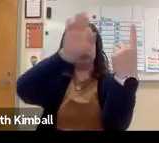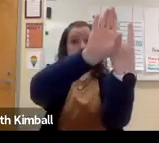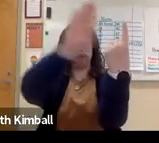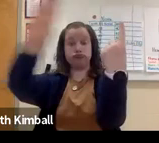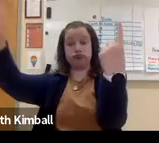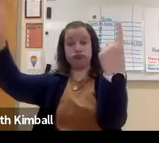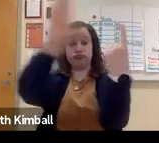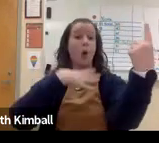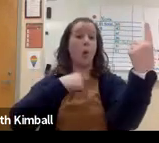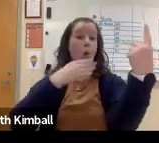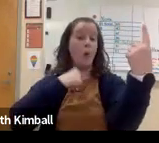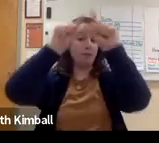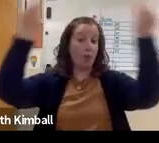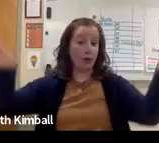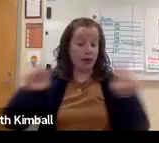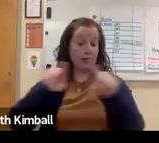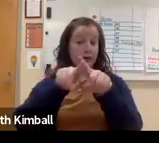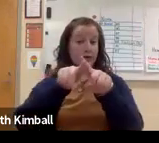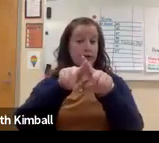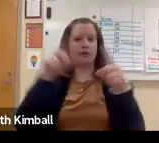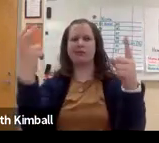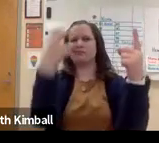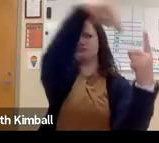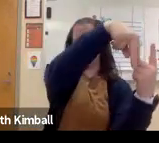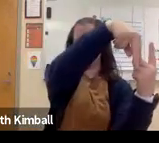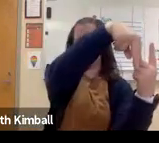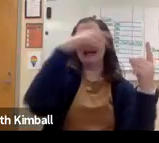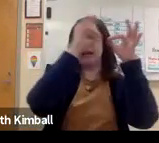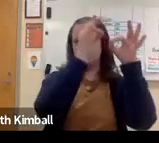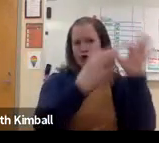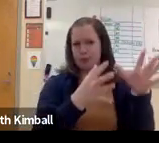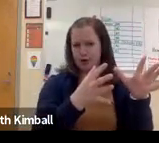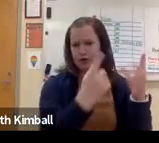So usually, your teacher's at the front of the classroom in front of the whiteboard.